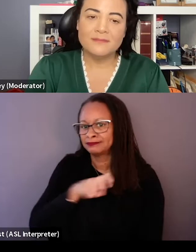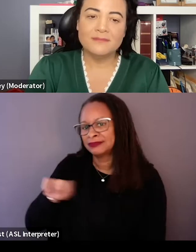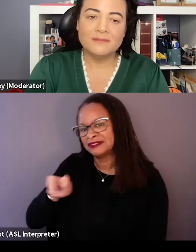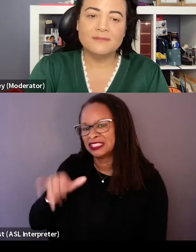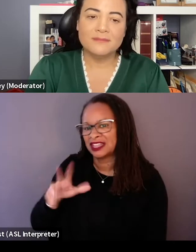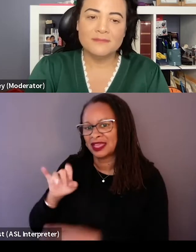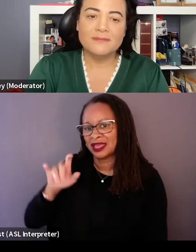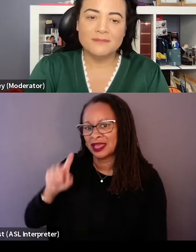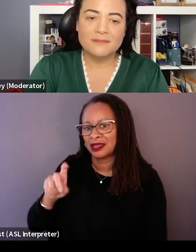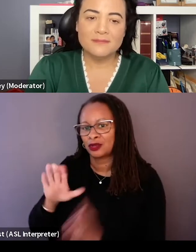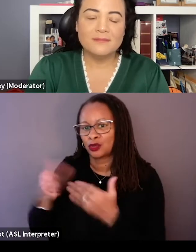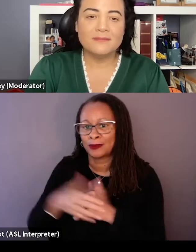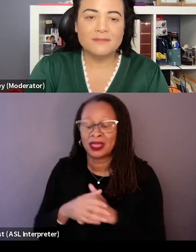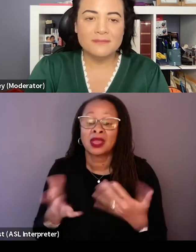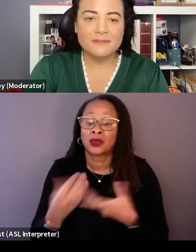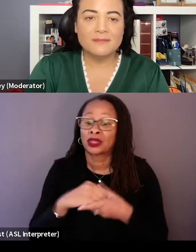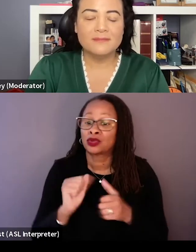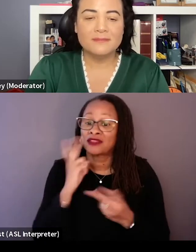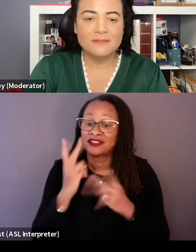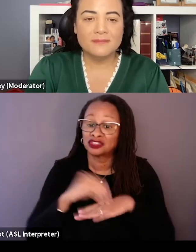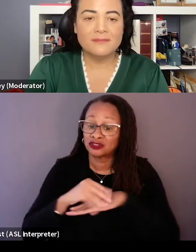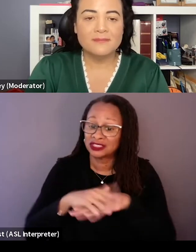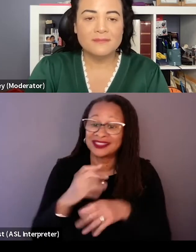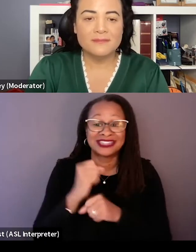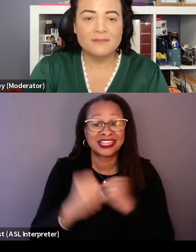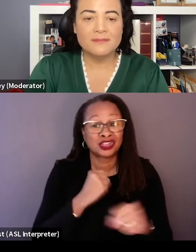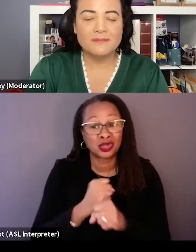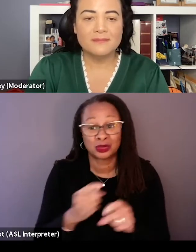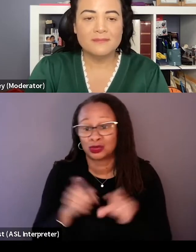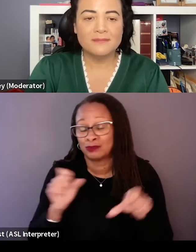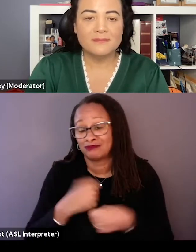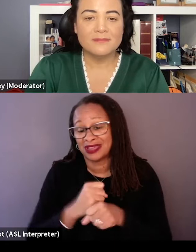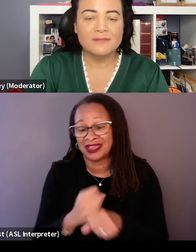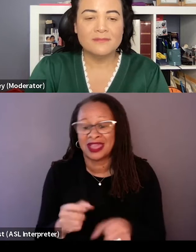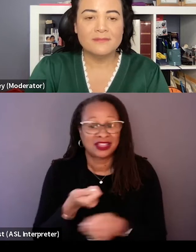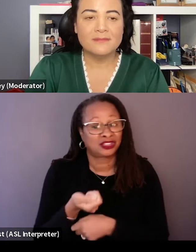that have visual effects and those, like I said, they take years to make, so there's very few that you wanna start creating